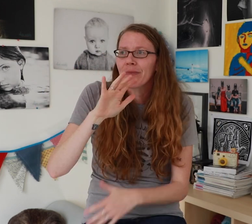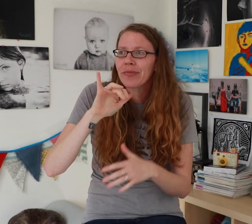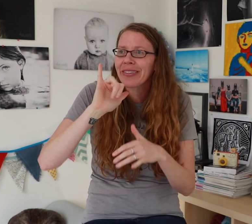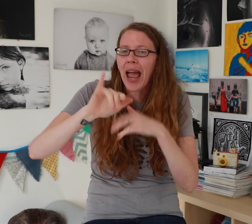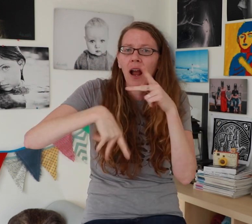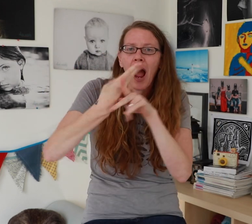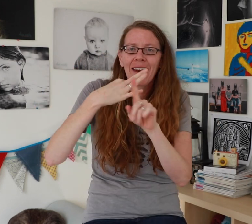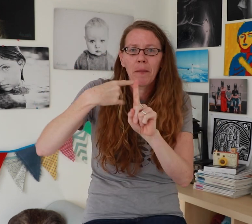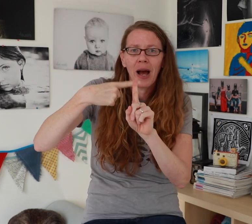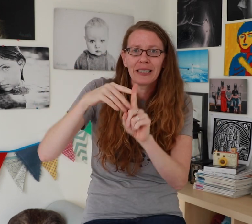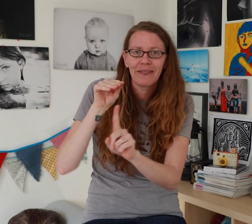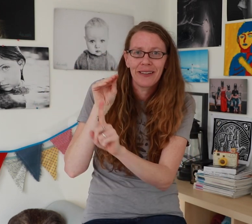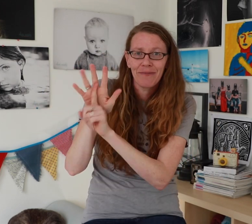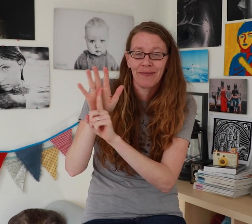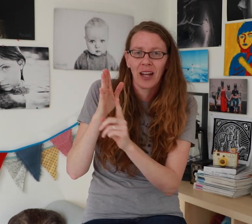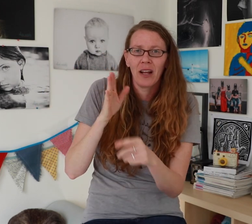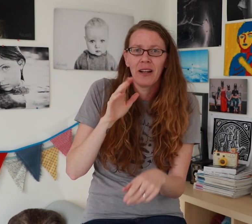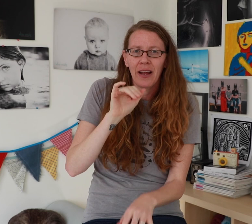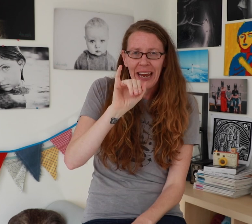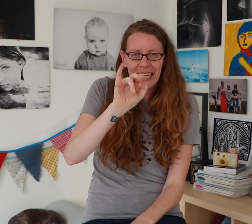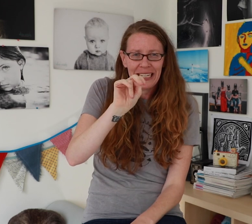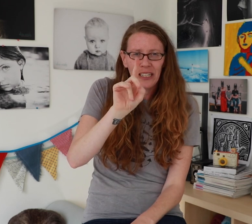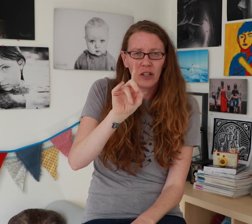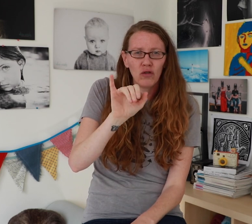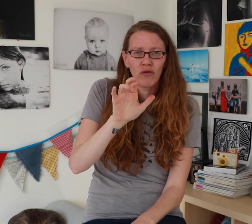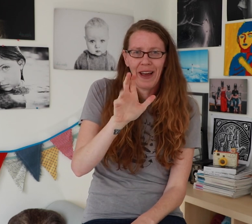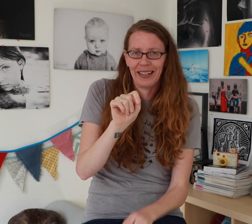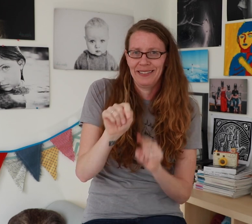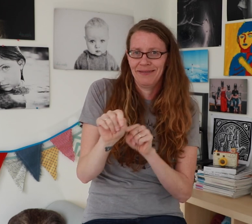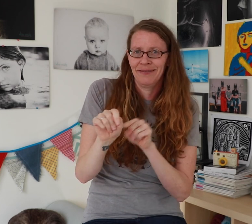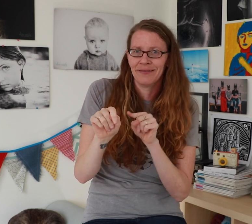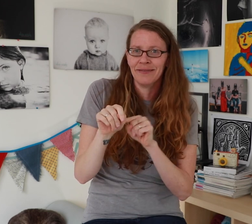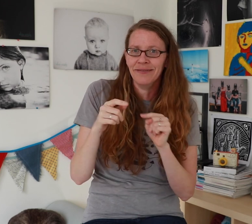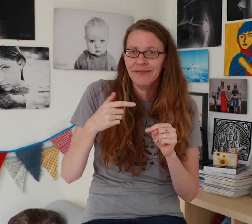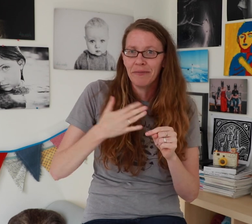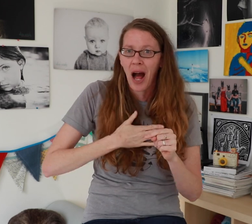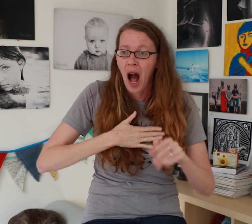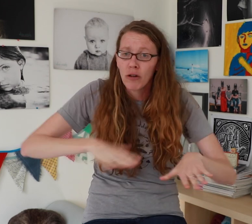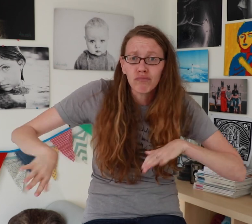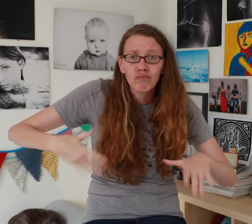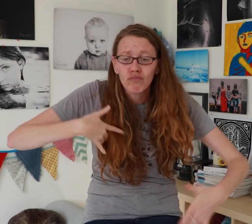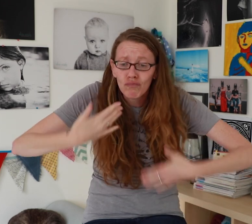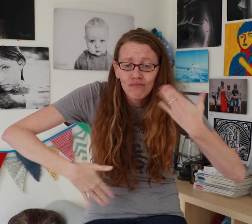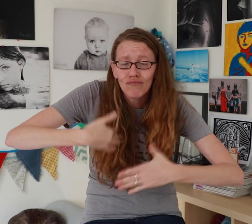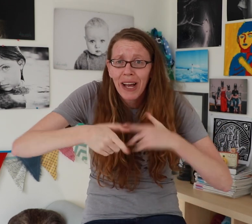That kind of positive indirect exposure is important, my ability to roll with it